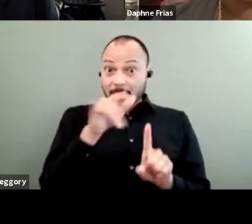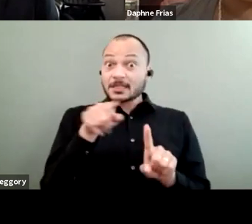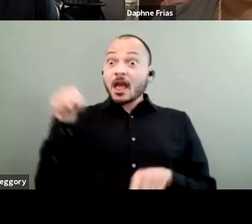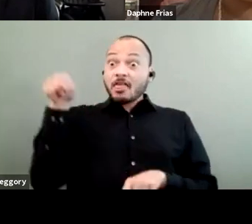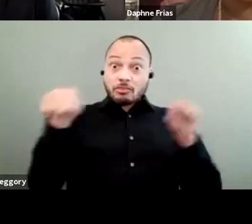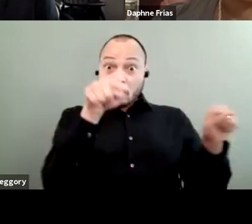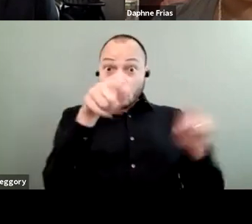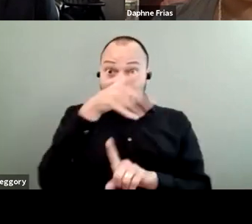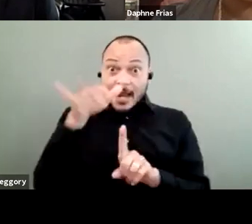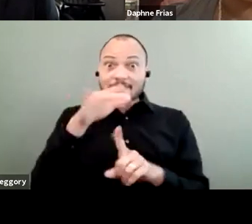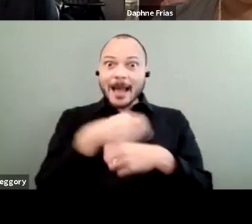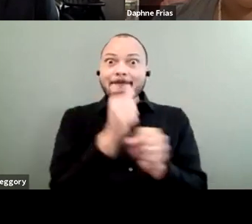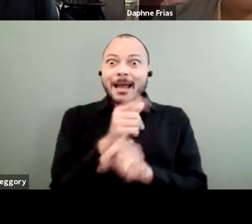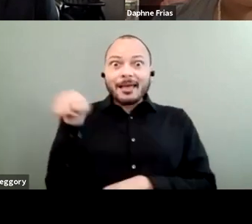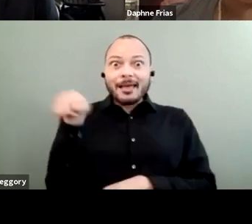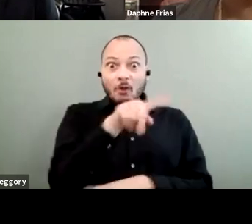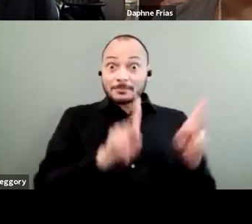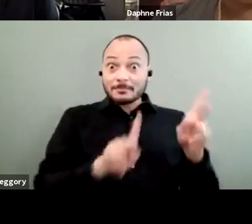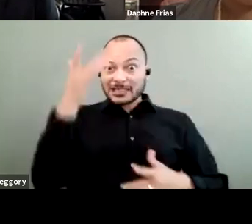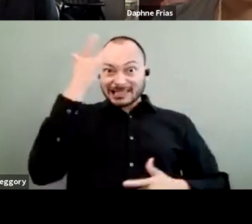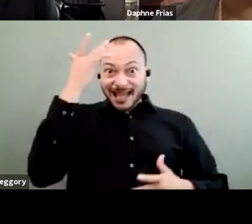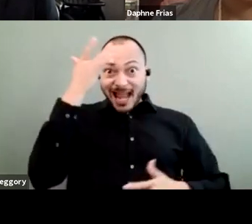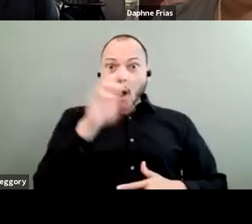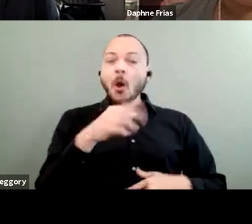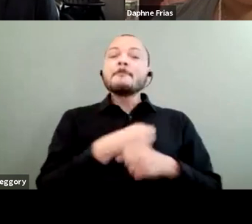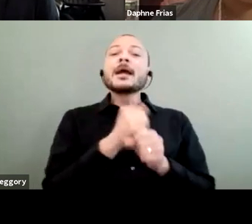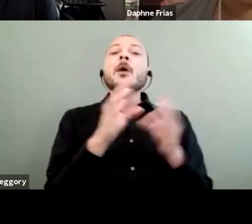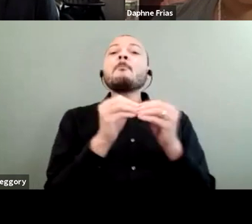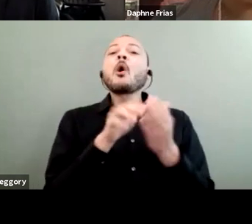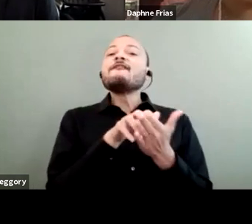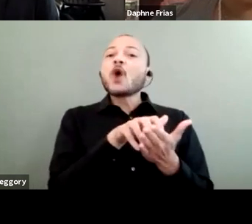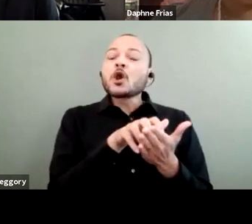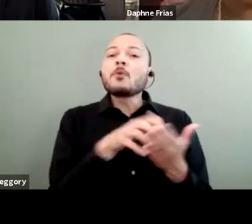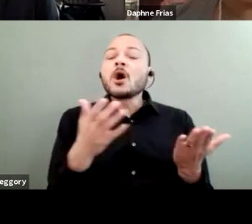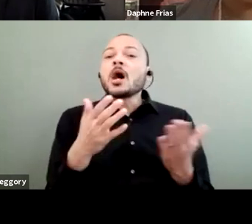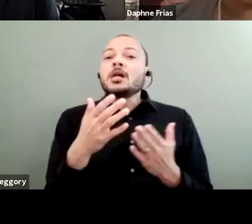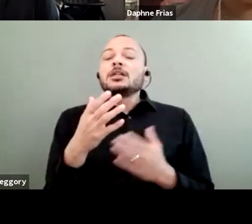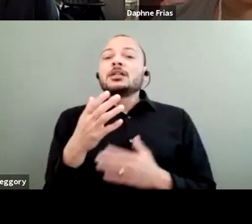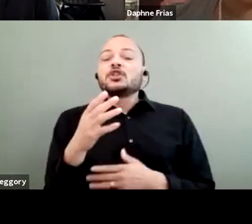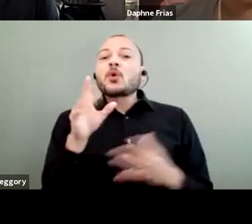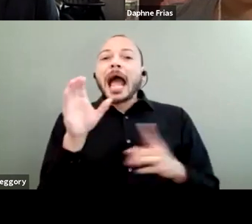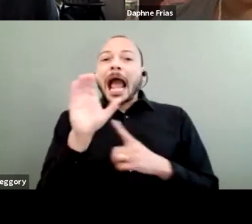then make them sick, or make them more vulnerable to climate change. A couple examples we have of this